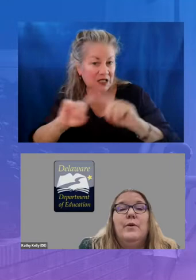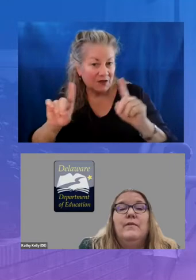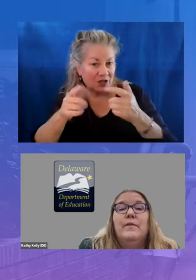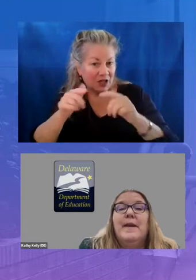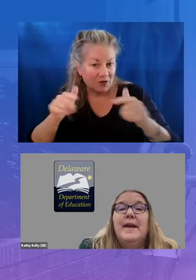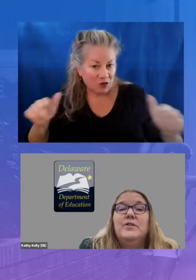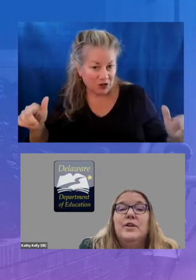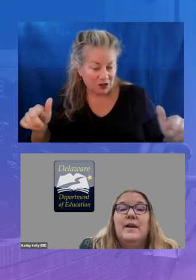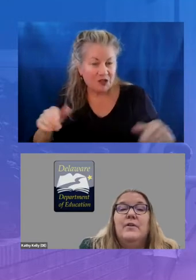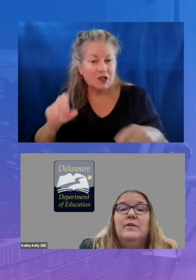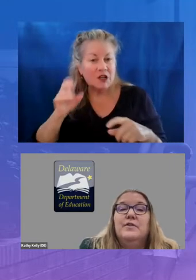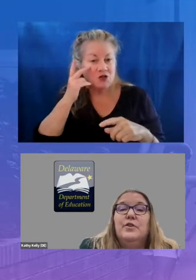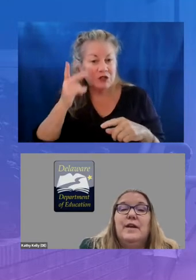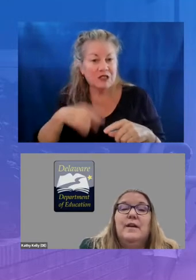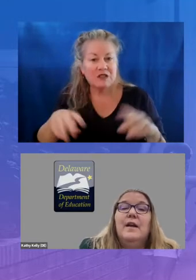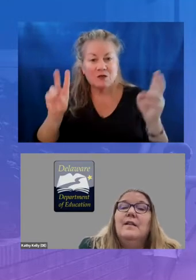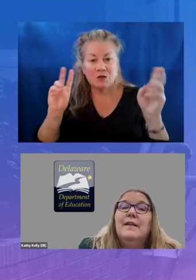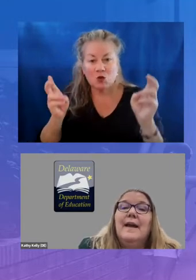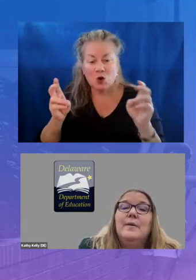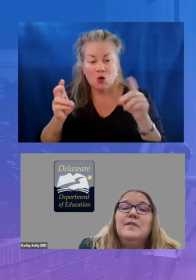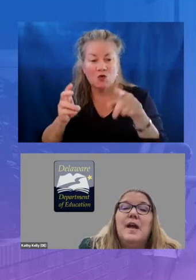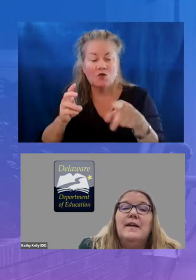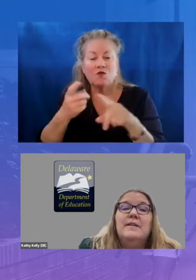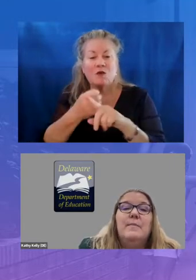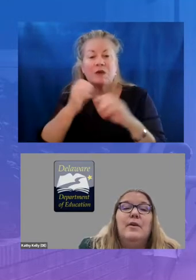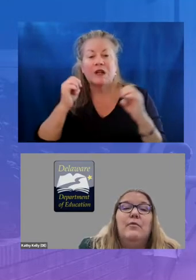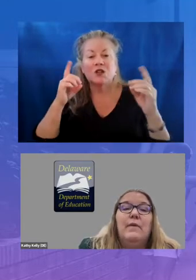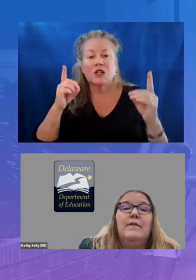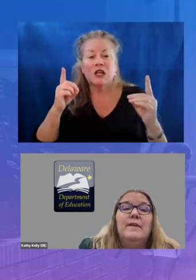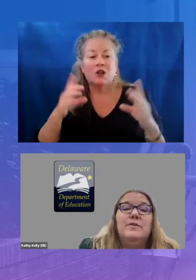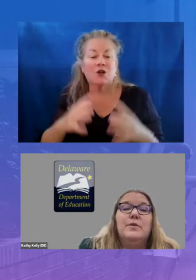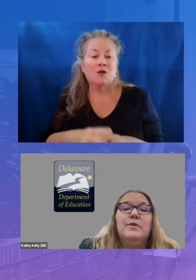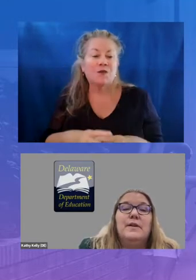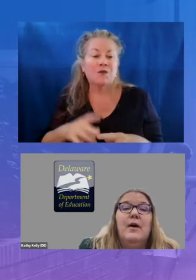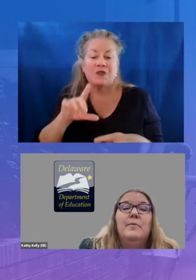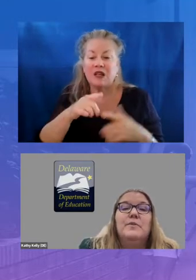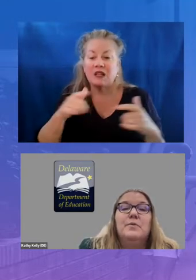from an educator on the screen language lines have been a great resource to help the school